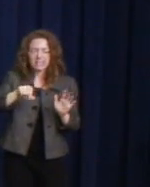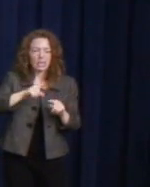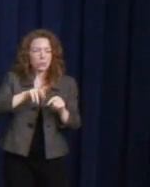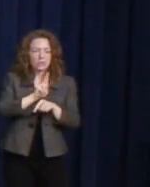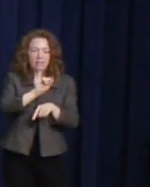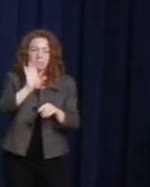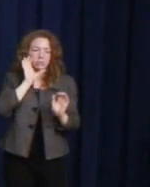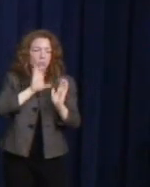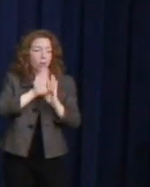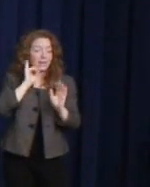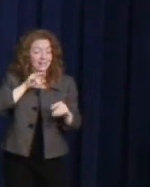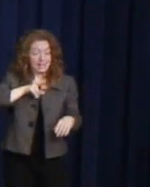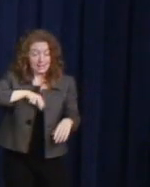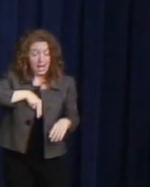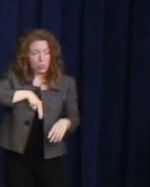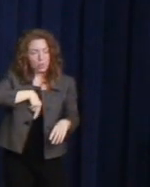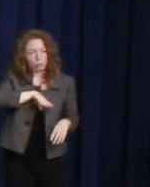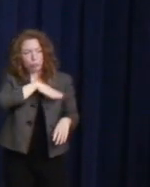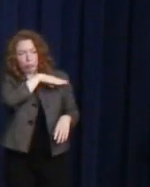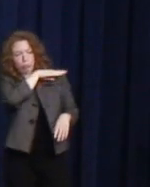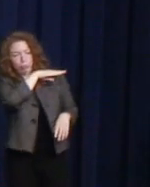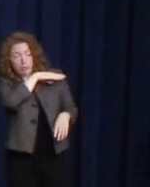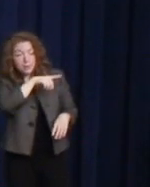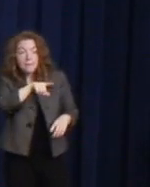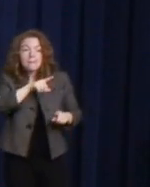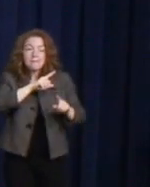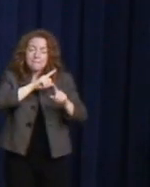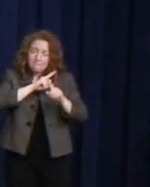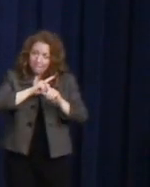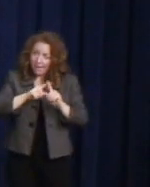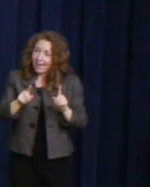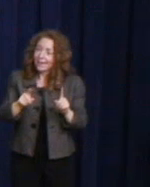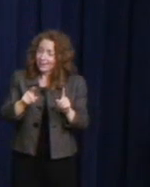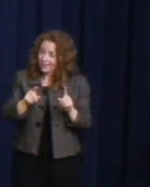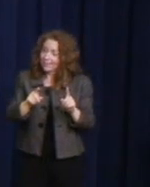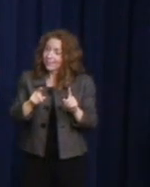Well, much like Mr. Milk himself, the picture has taken on new meaning.